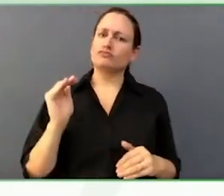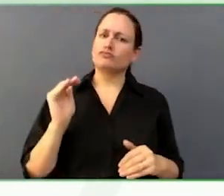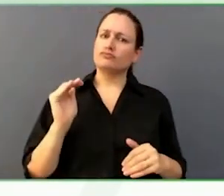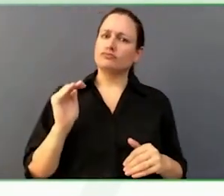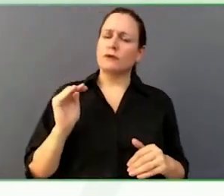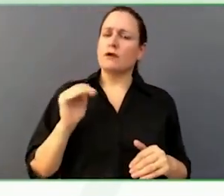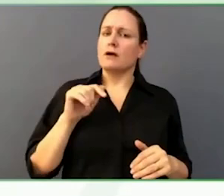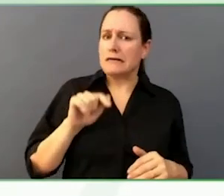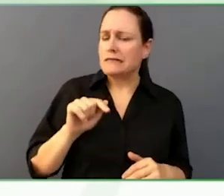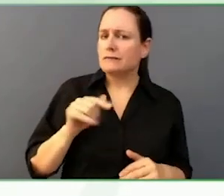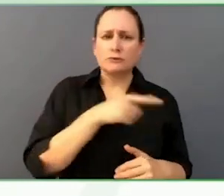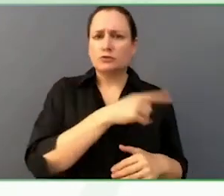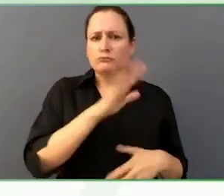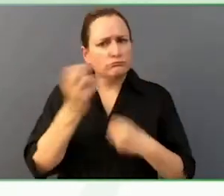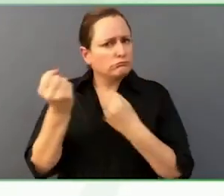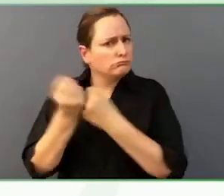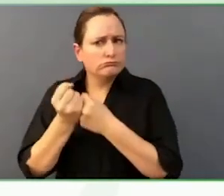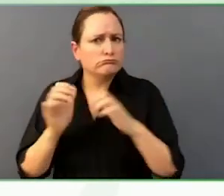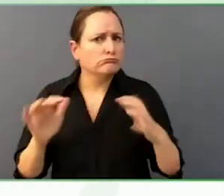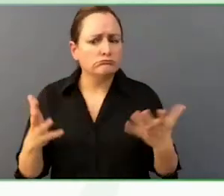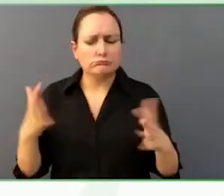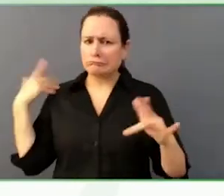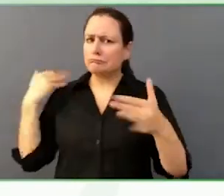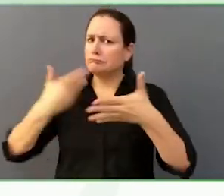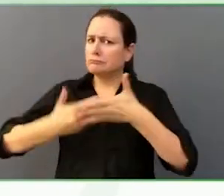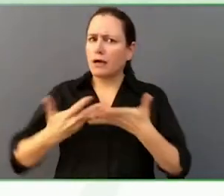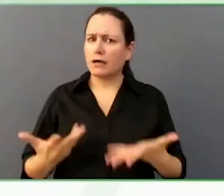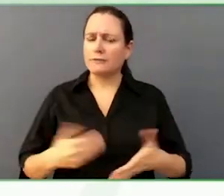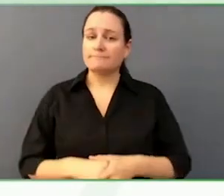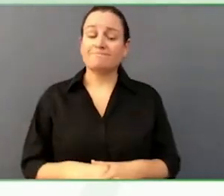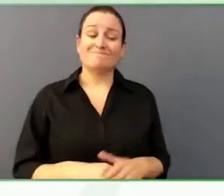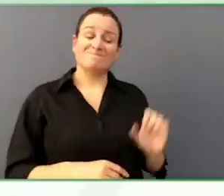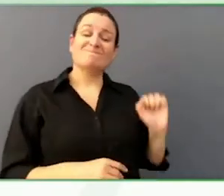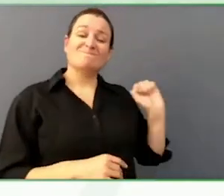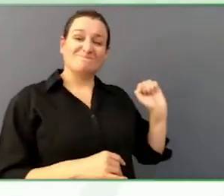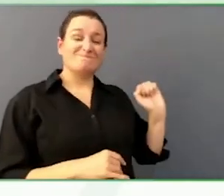Nicholas has quite a large circle of care, you can probably imagine.